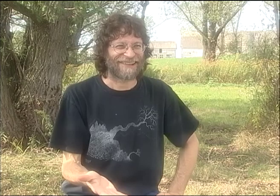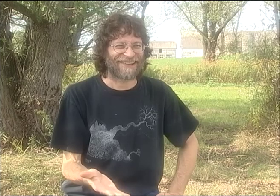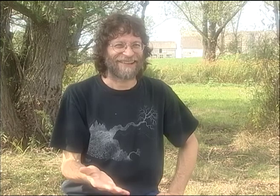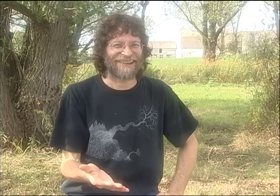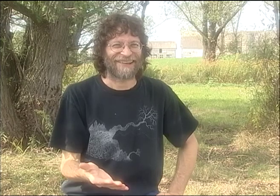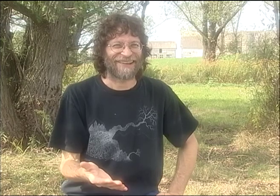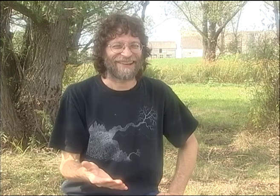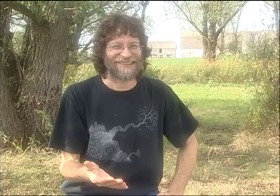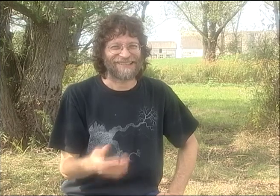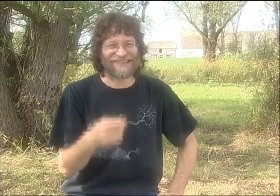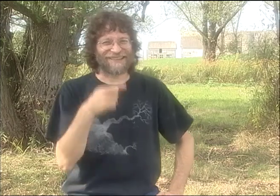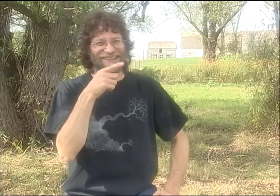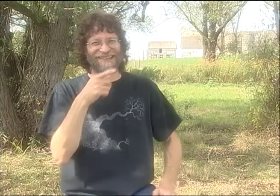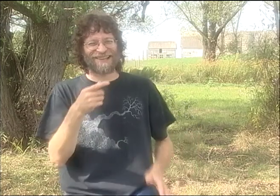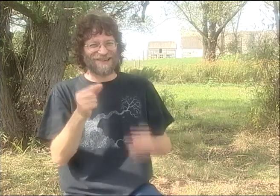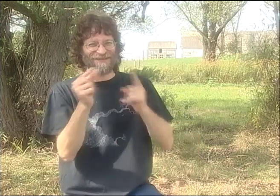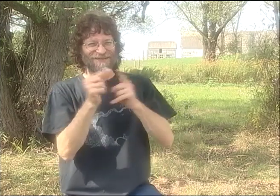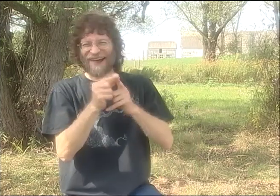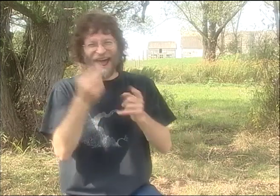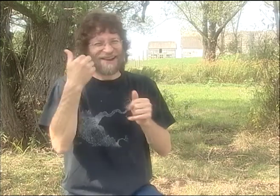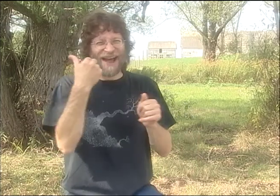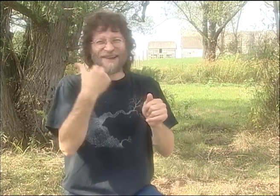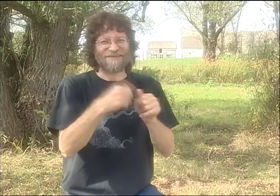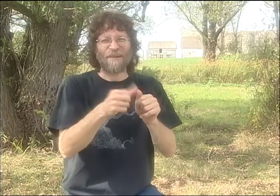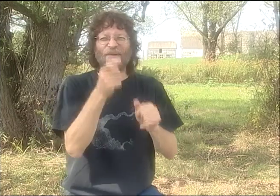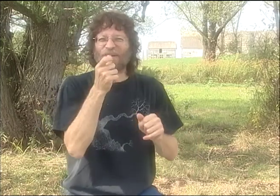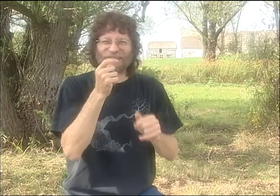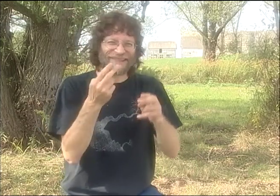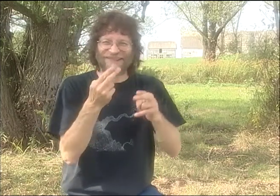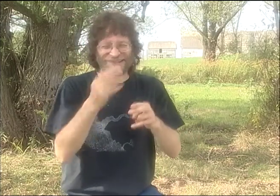AND HE THOUGHT, "WOW, LET'S COME UP WITH A NAME THAT'S SOMETHING LIKE THAT."